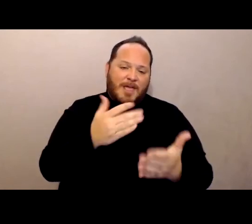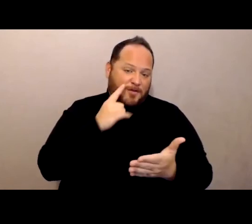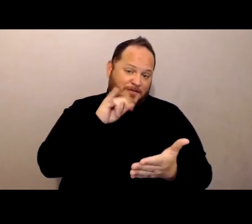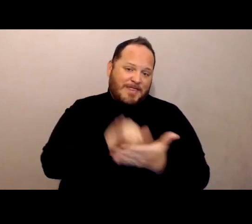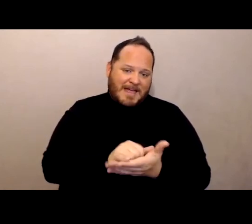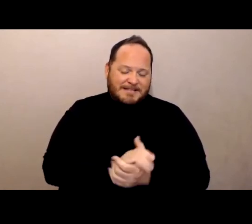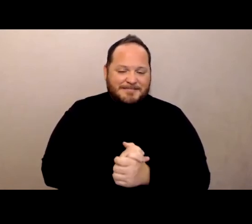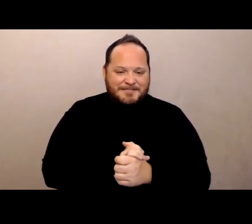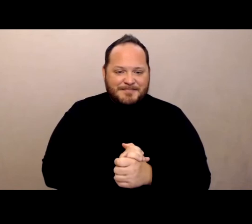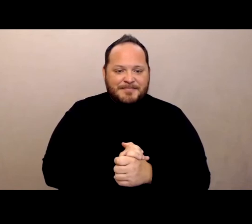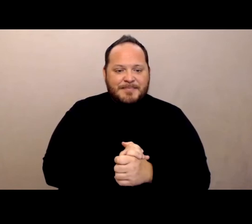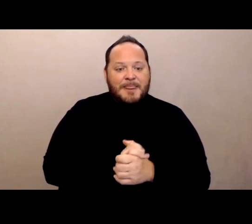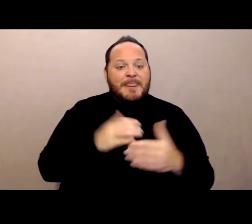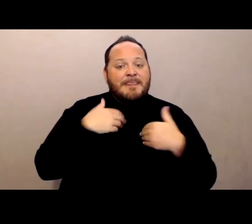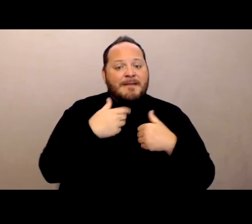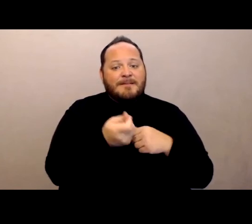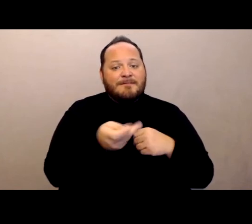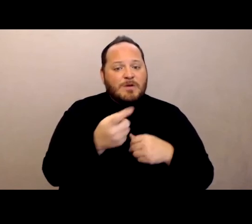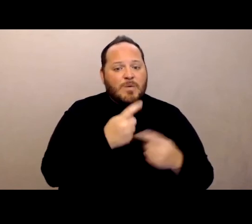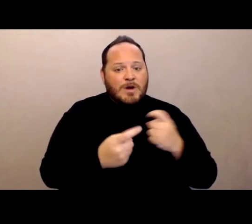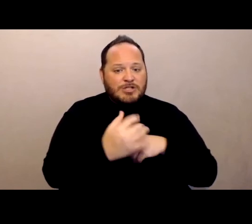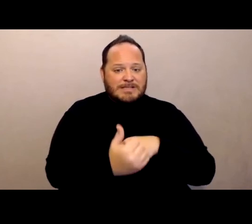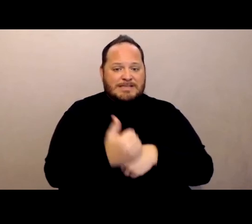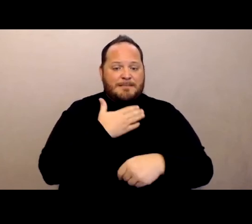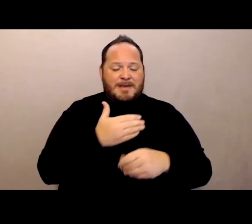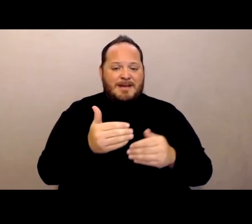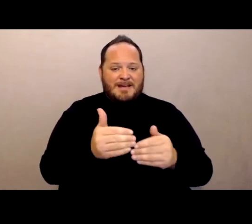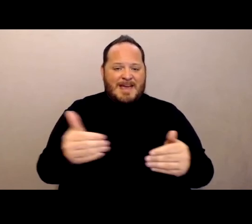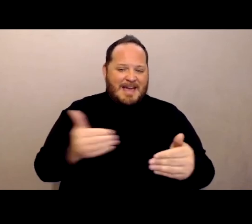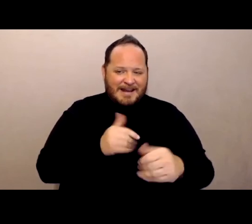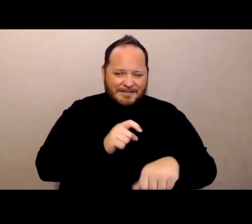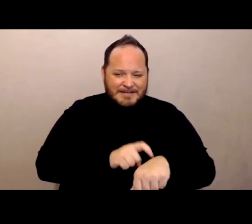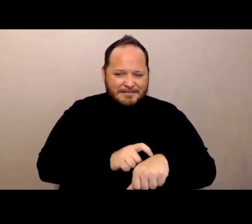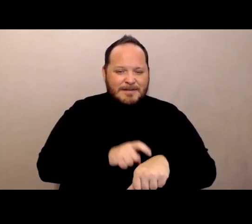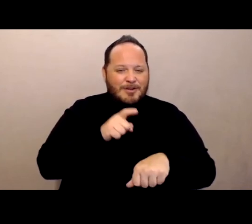I did, there were a few questions submitted ahead of time and you've kind of touched on every single one of them.